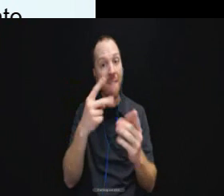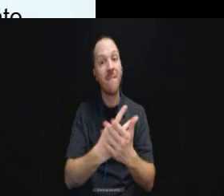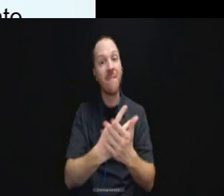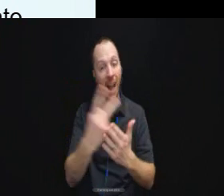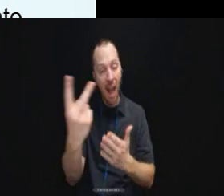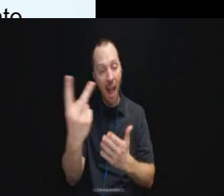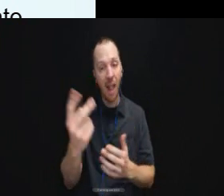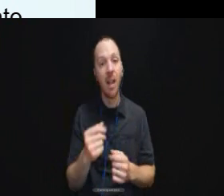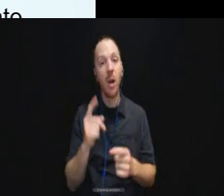evaluate their needs.